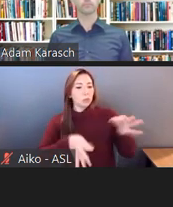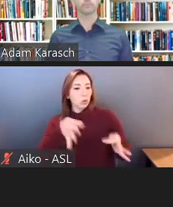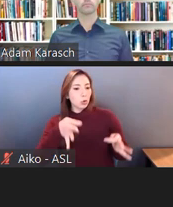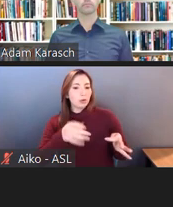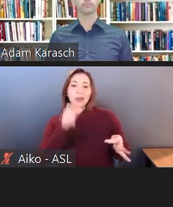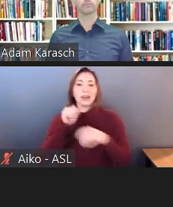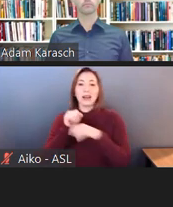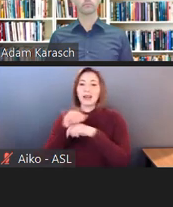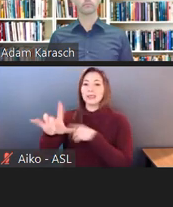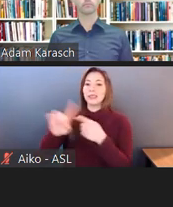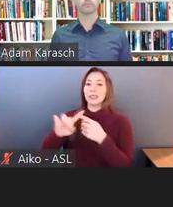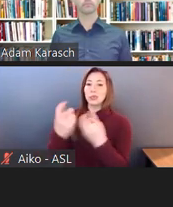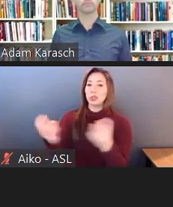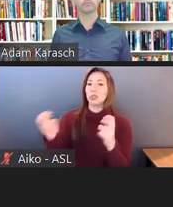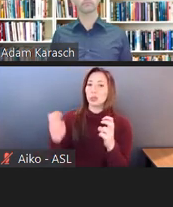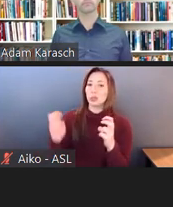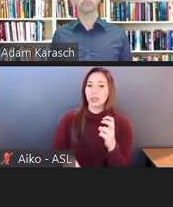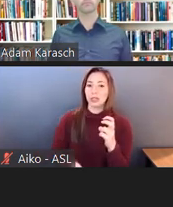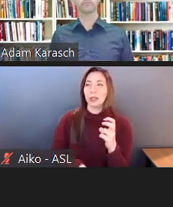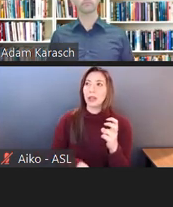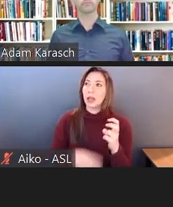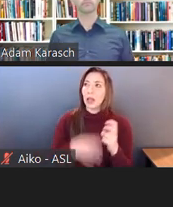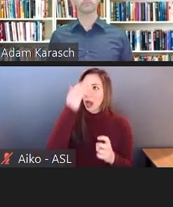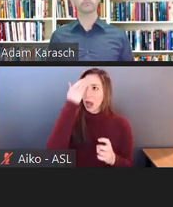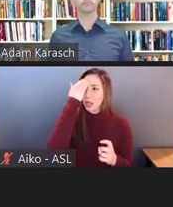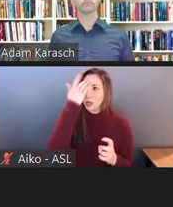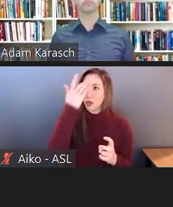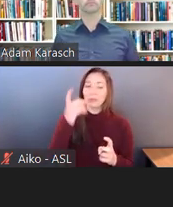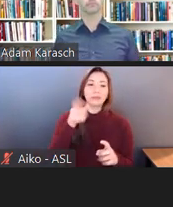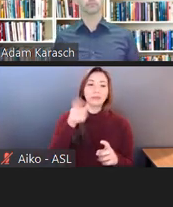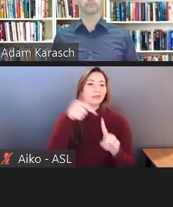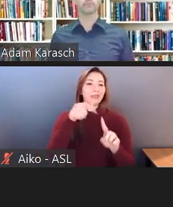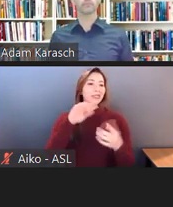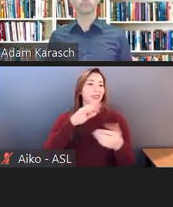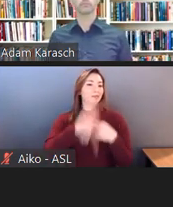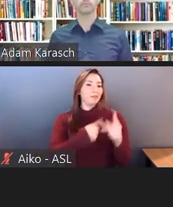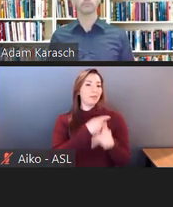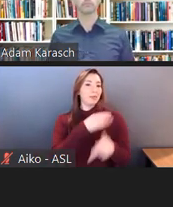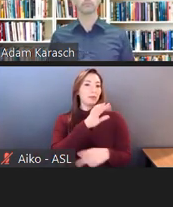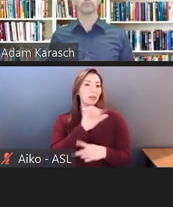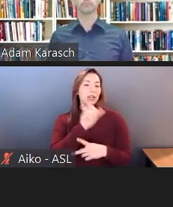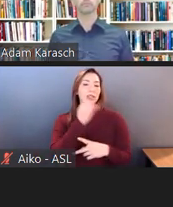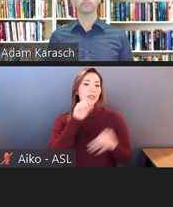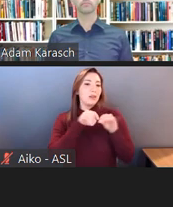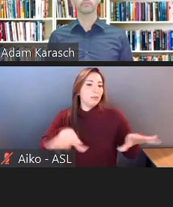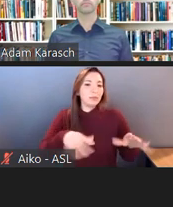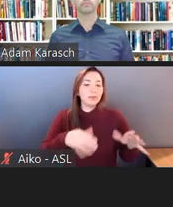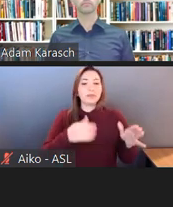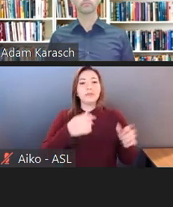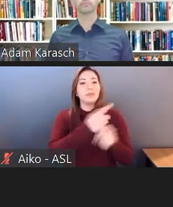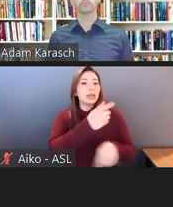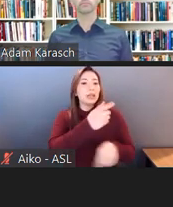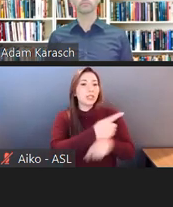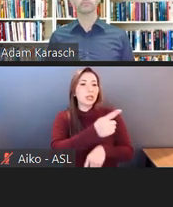are a couple of years old because they don't come out every year. But something like 93%, 94% of employment cases